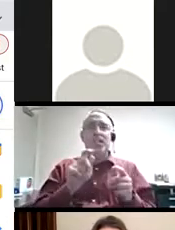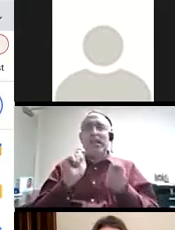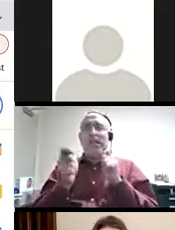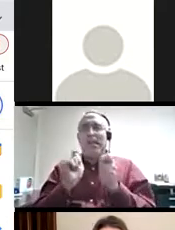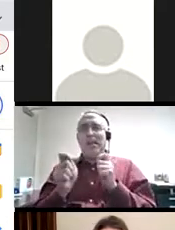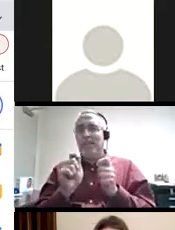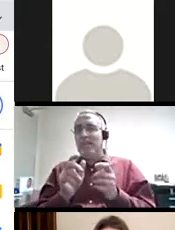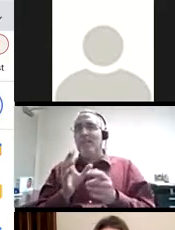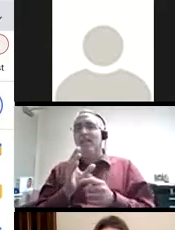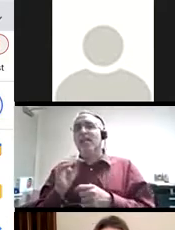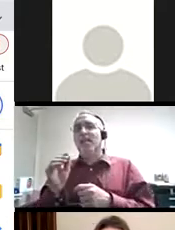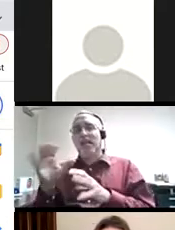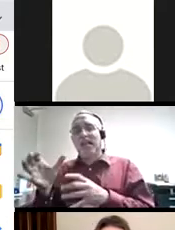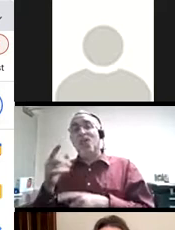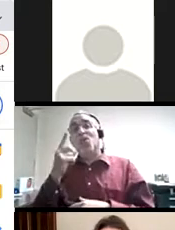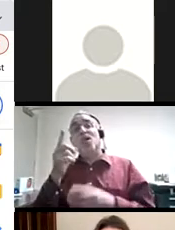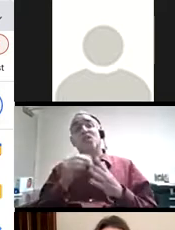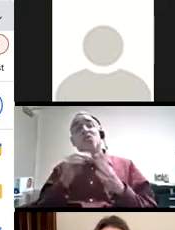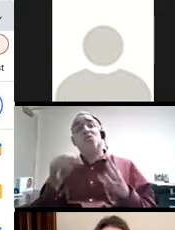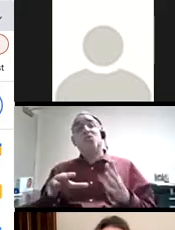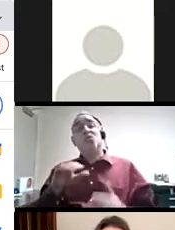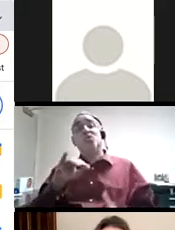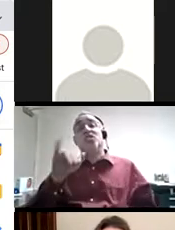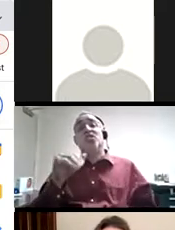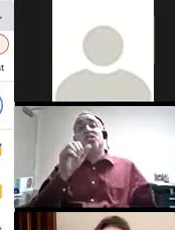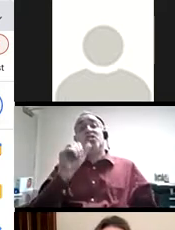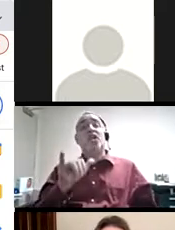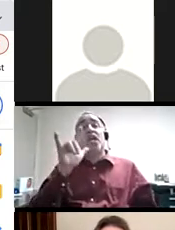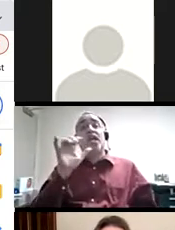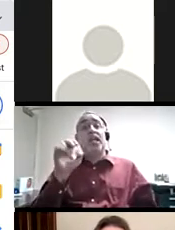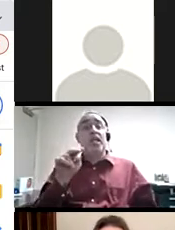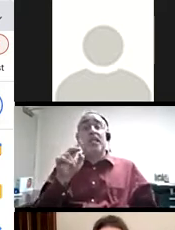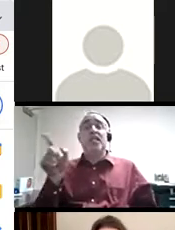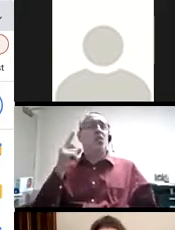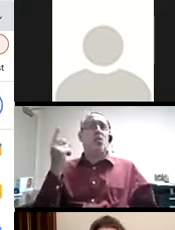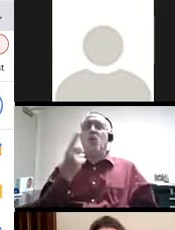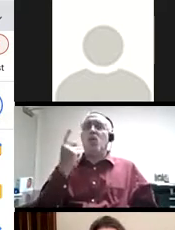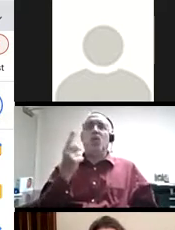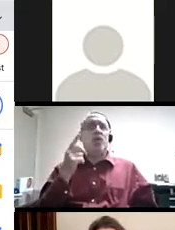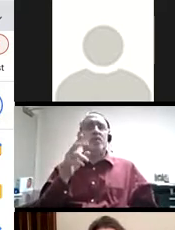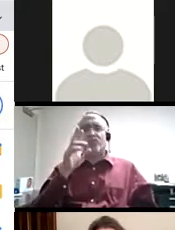revising in class. And, one of the students, Jaylin who's actually always willing to participate